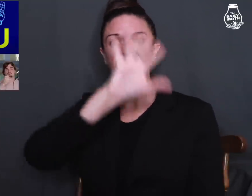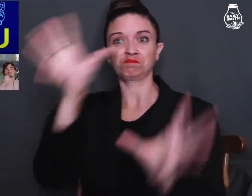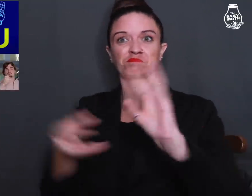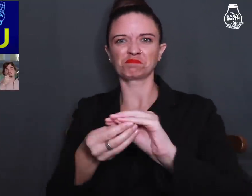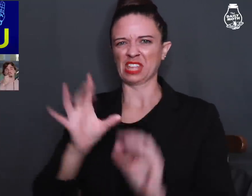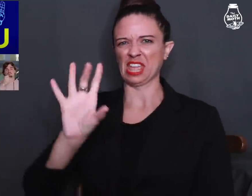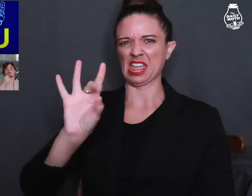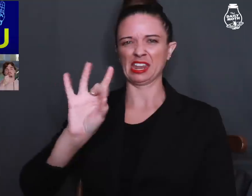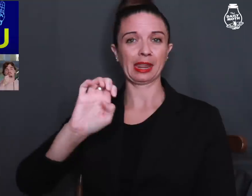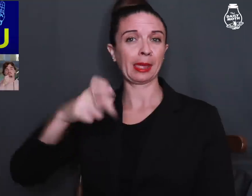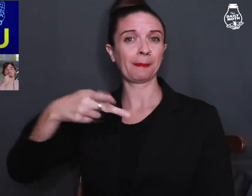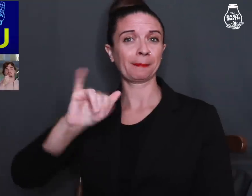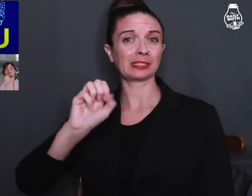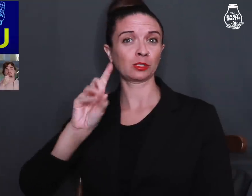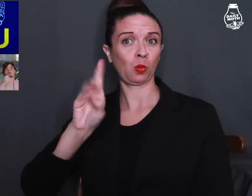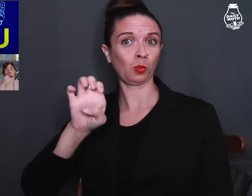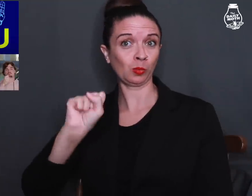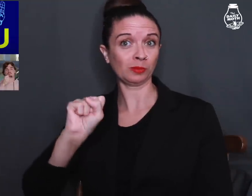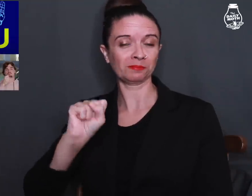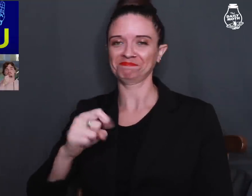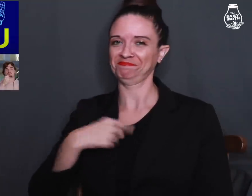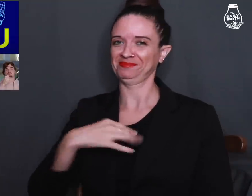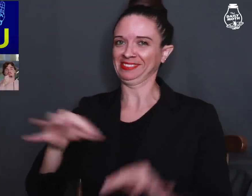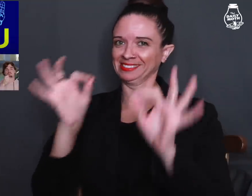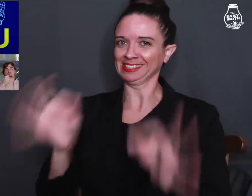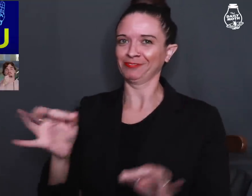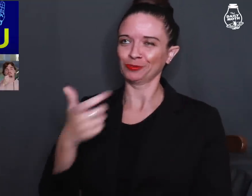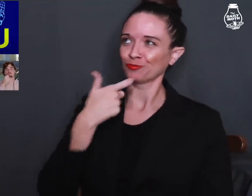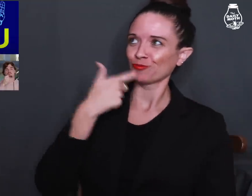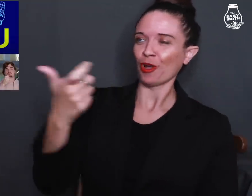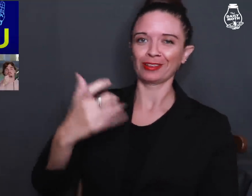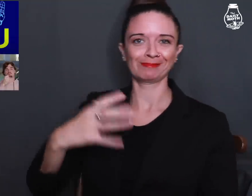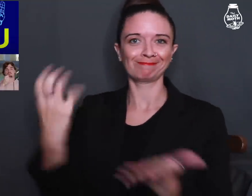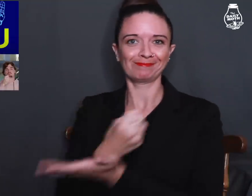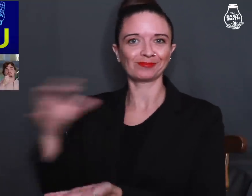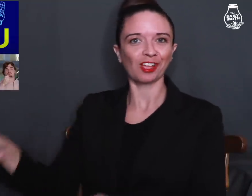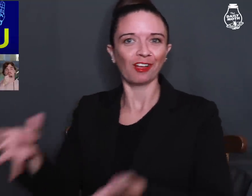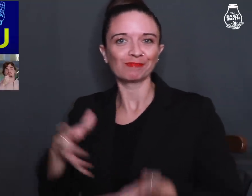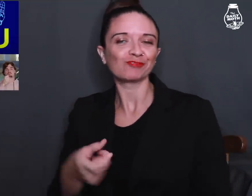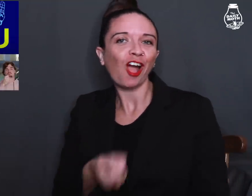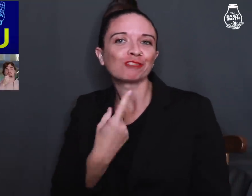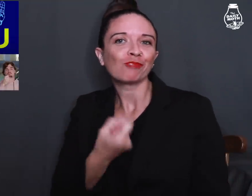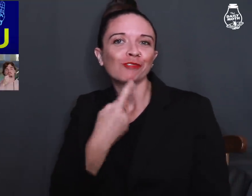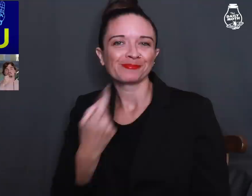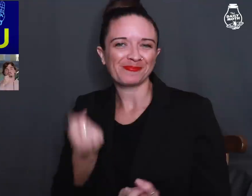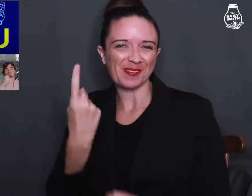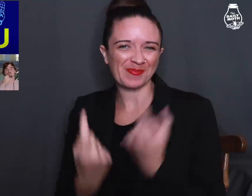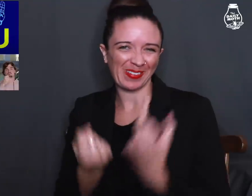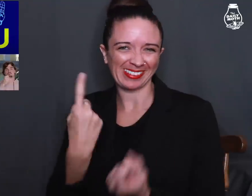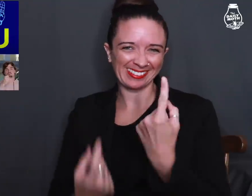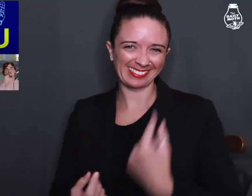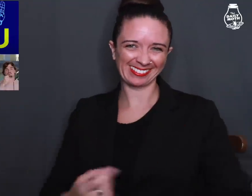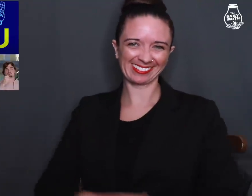There are a total of 8 episodes. I'm definitely grabbing some popcorn for this.